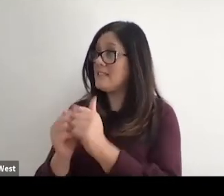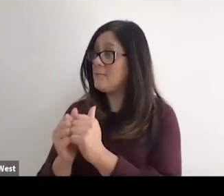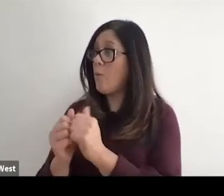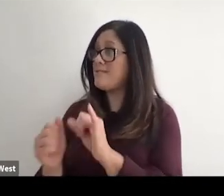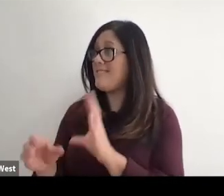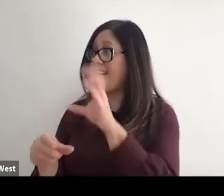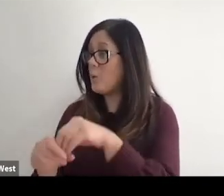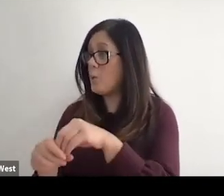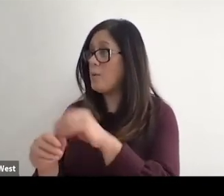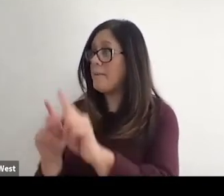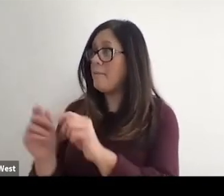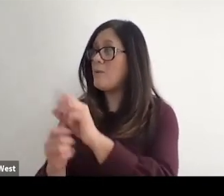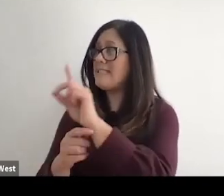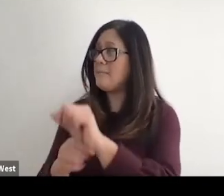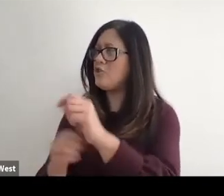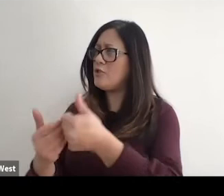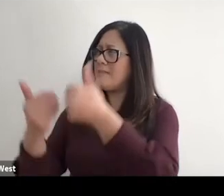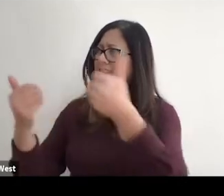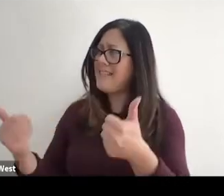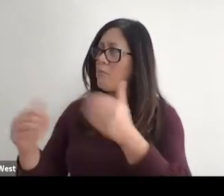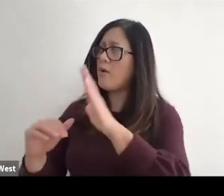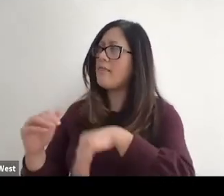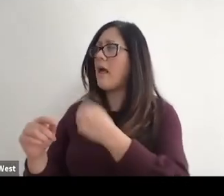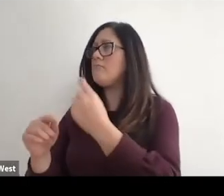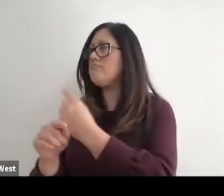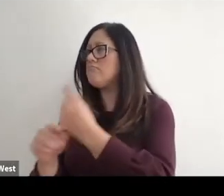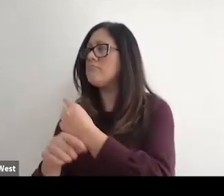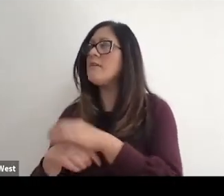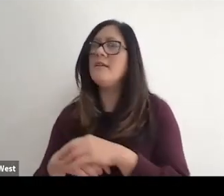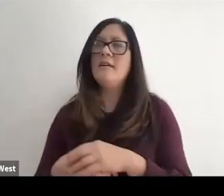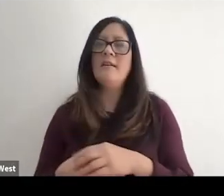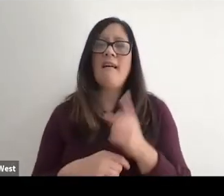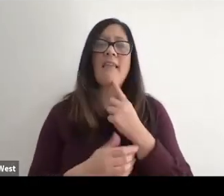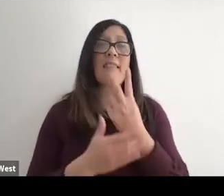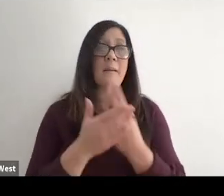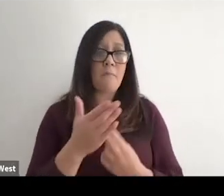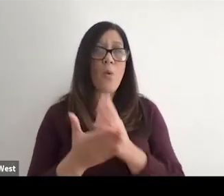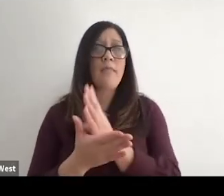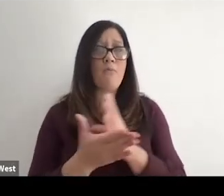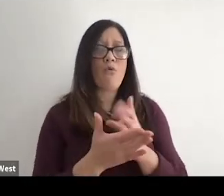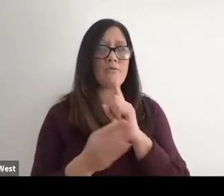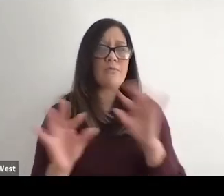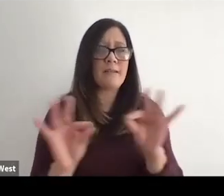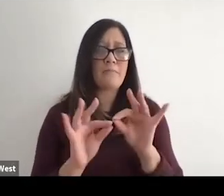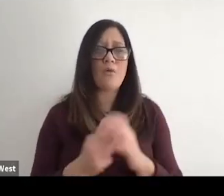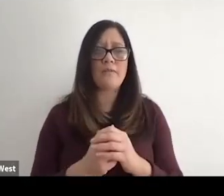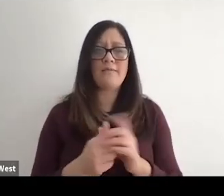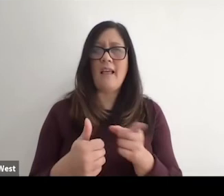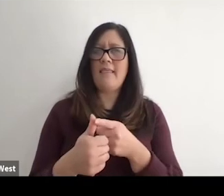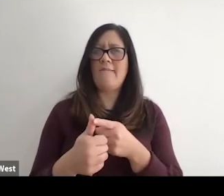disabilities need to stand alone as separate events? Ultimately, I think that both components are really important. The first portion of that question